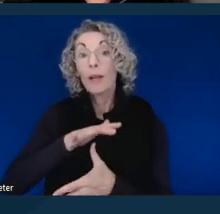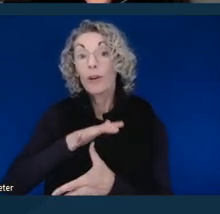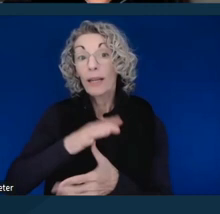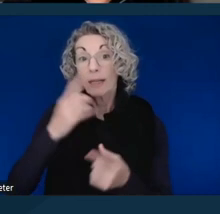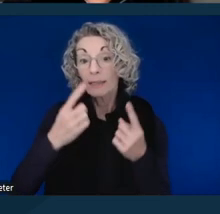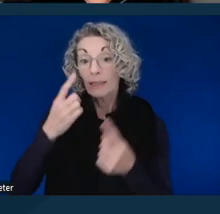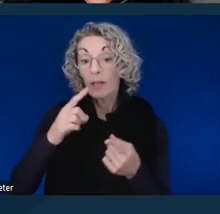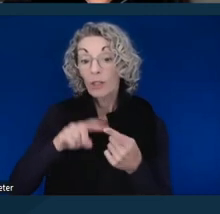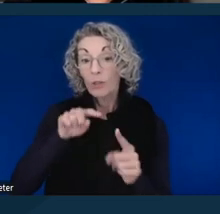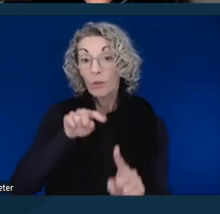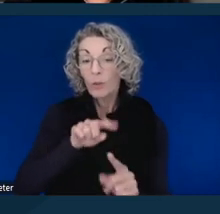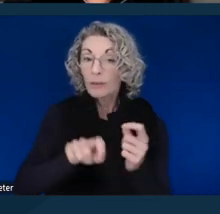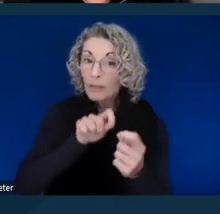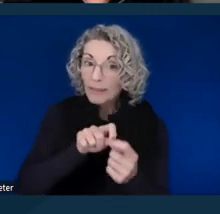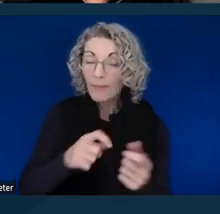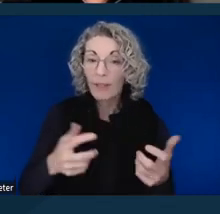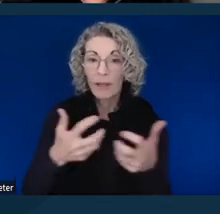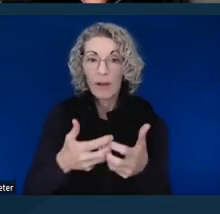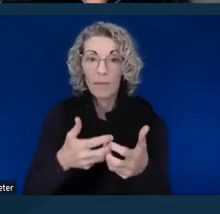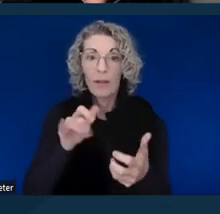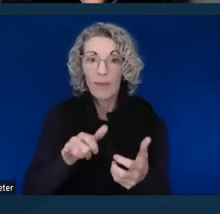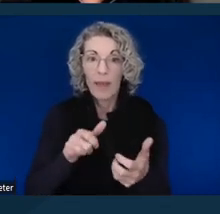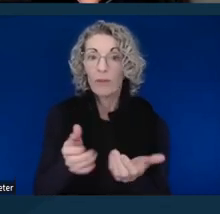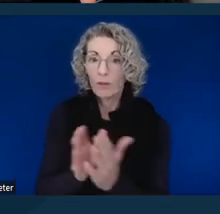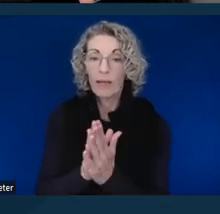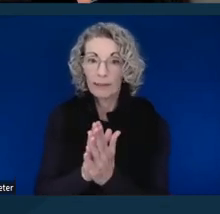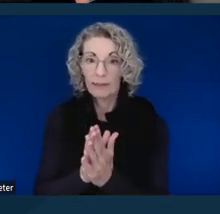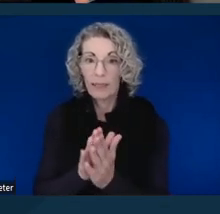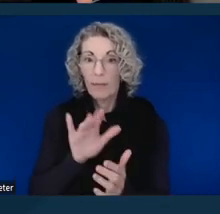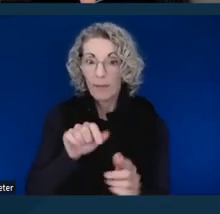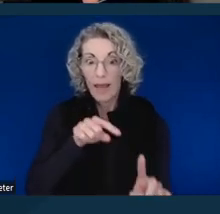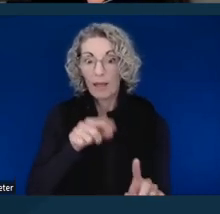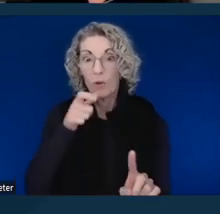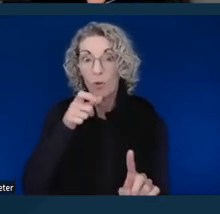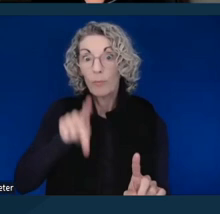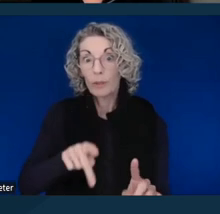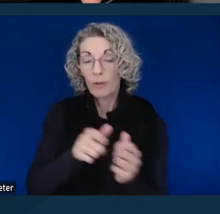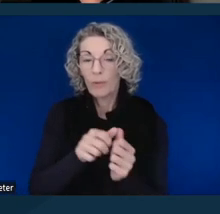to the specific accommodation that is requested by the person with this disability.